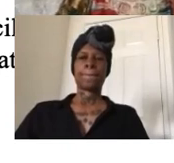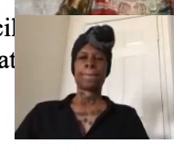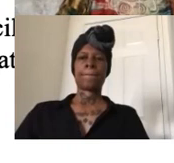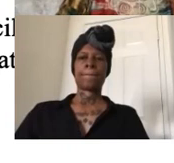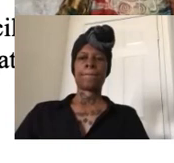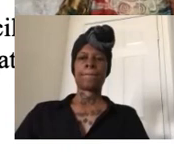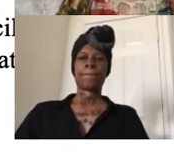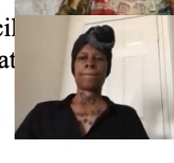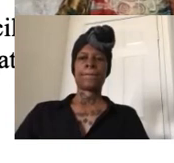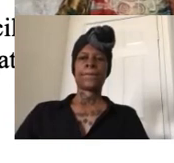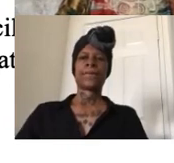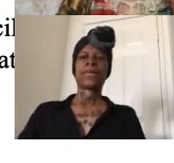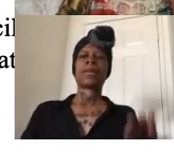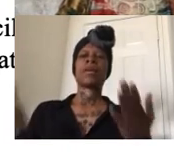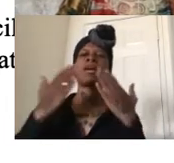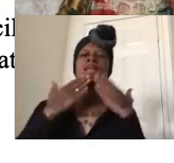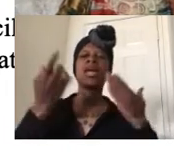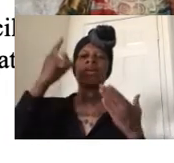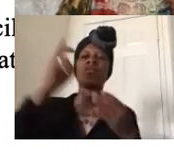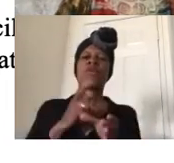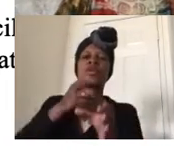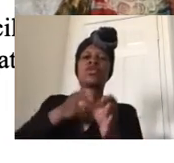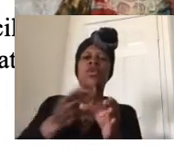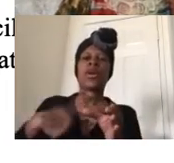thank you for joining us at today's presentation